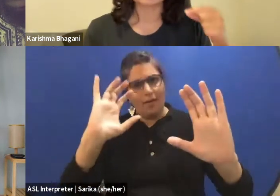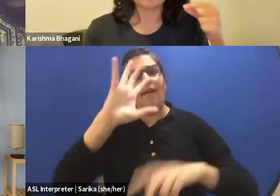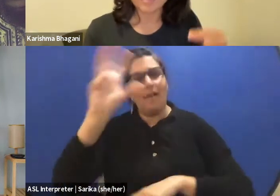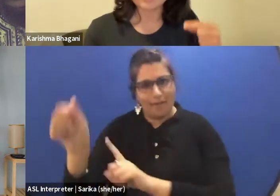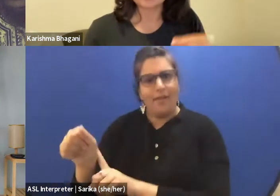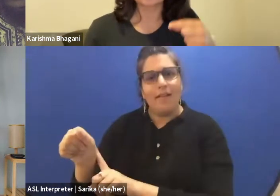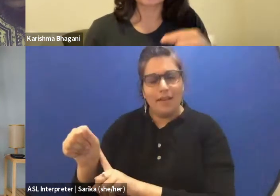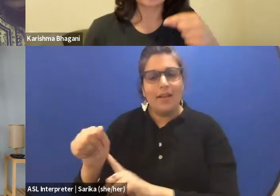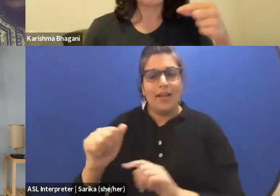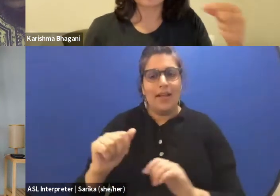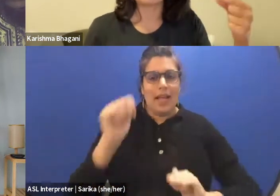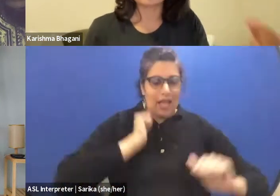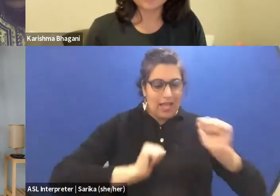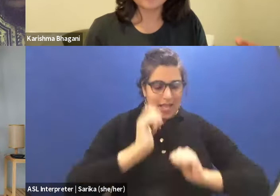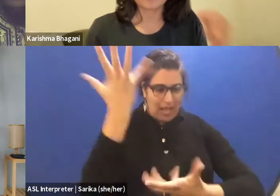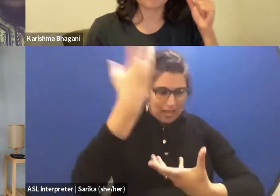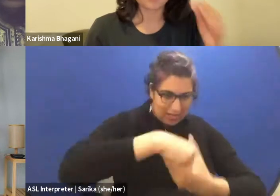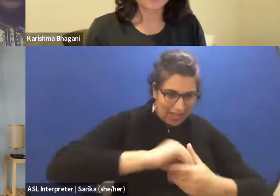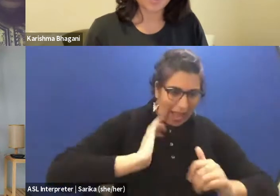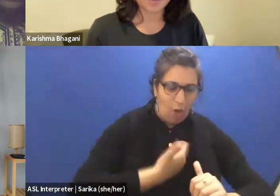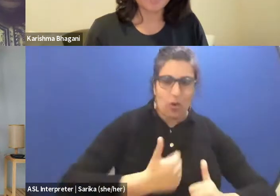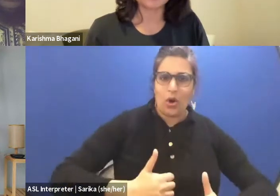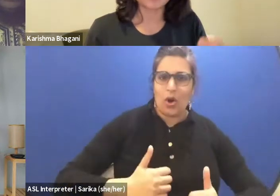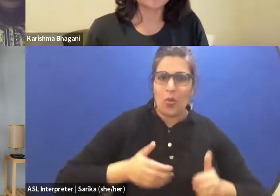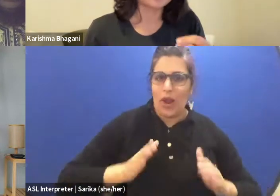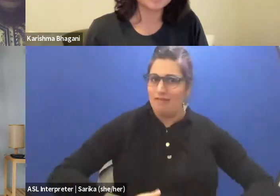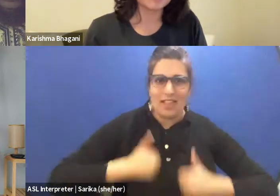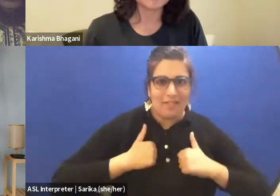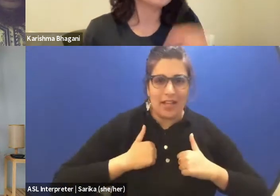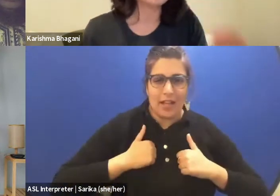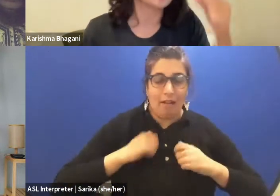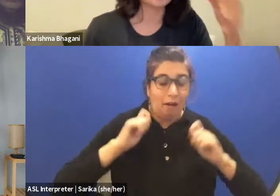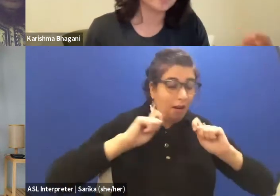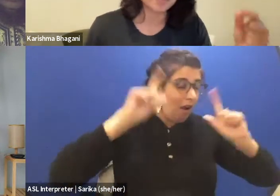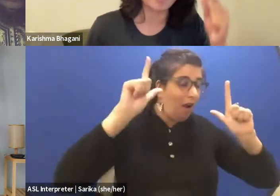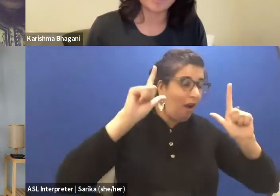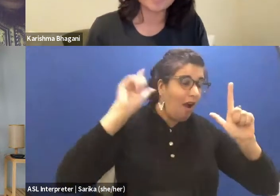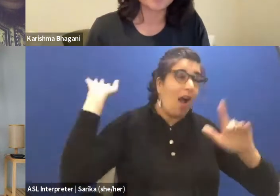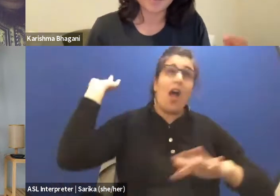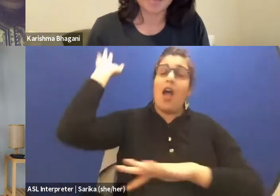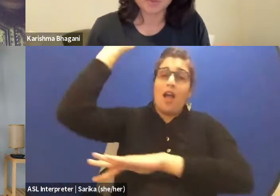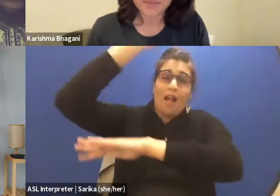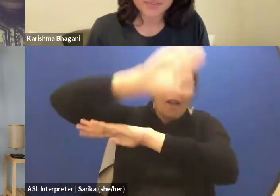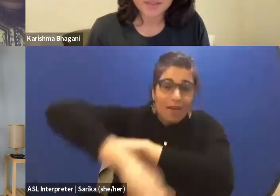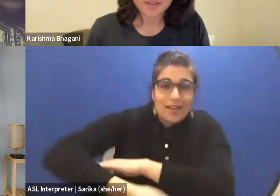is embedded into just our way of living from the minute we wake up to the minute we sleep. And then even in our dreams, when our ancestors come to us,